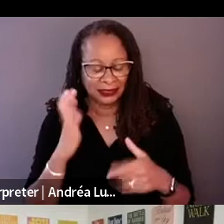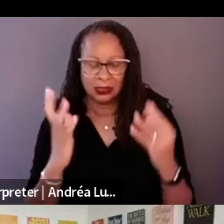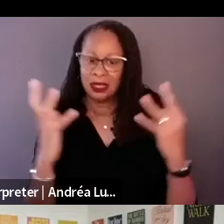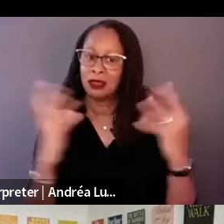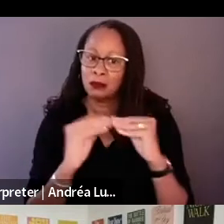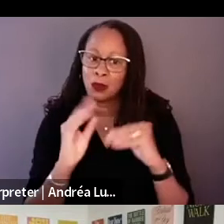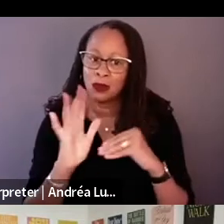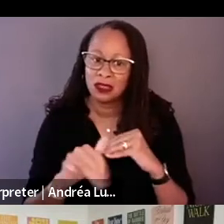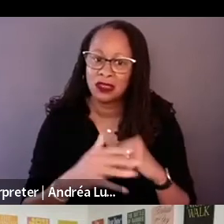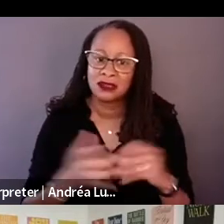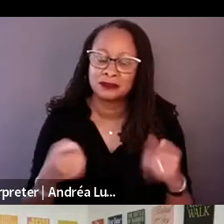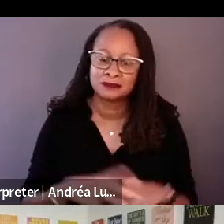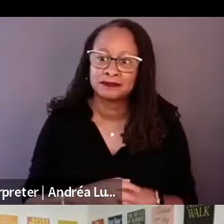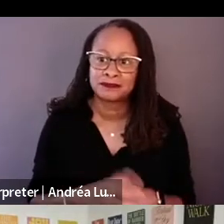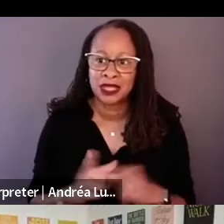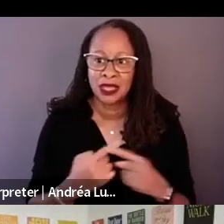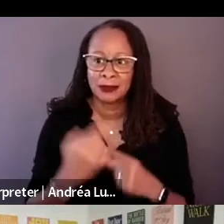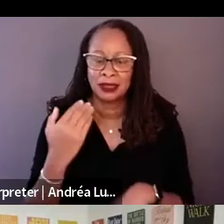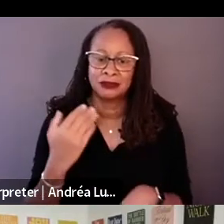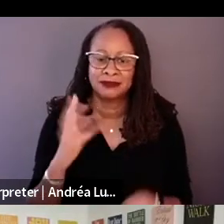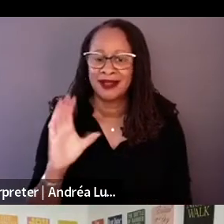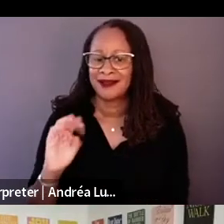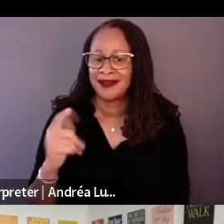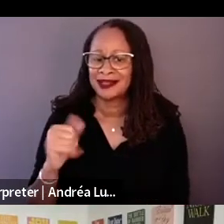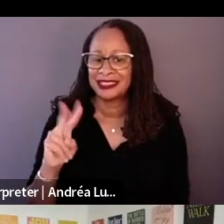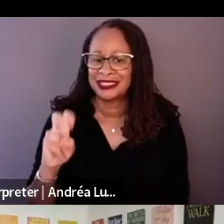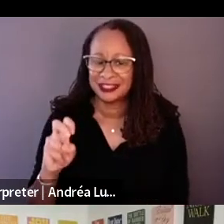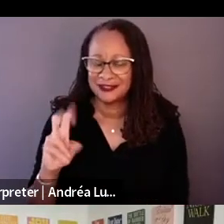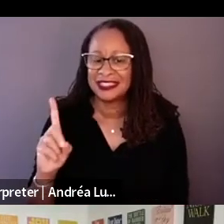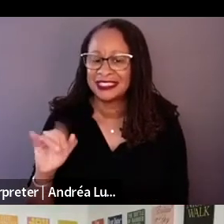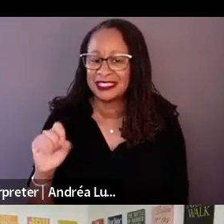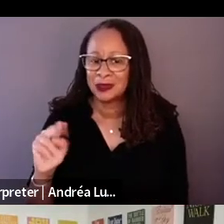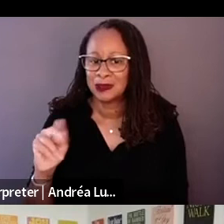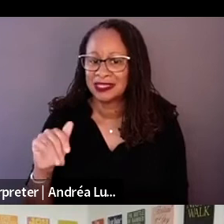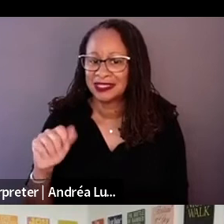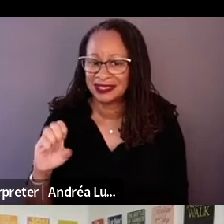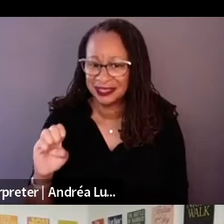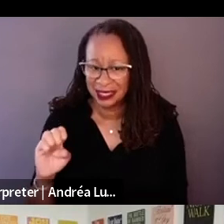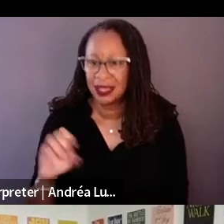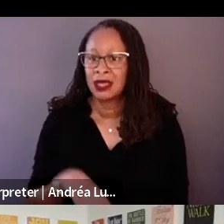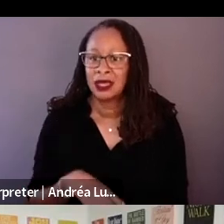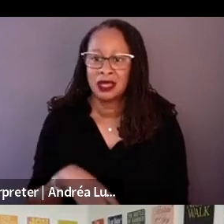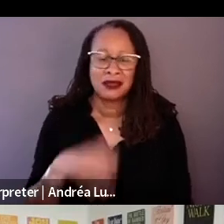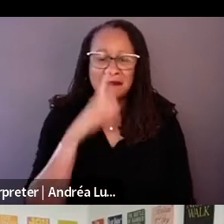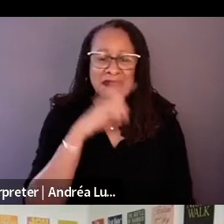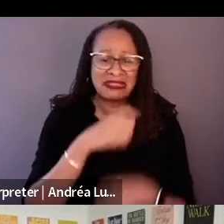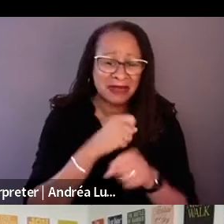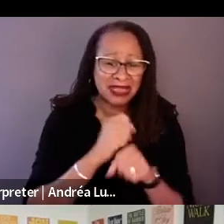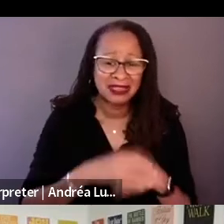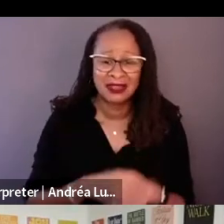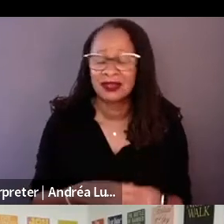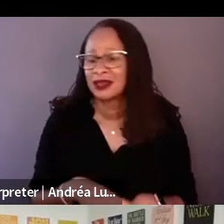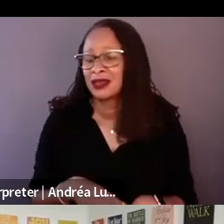about canning cognitive and myth making and legend and let's say larger scope country building and